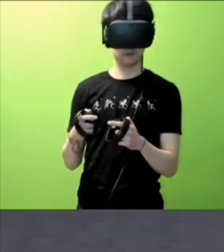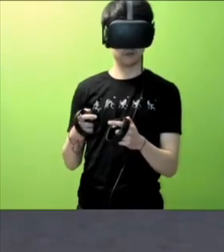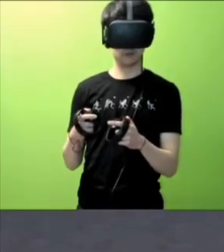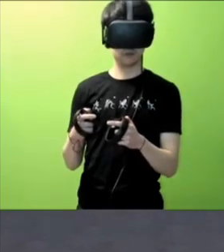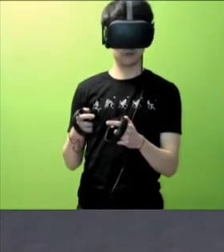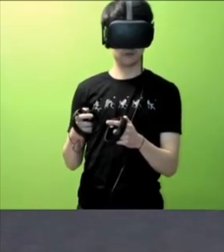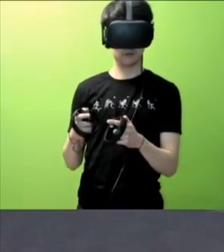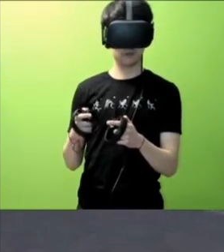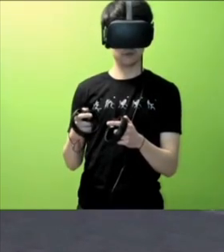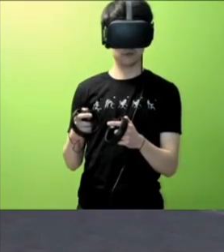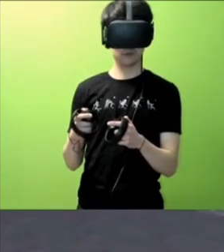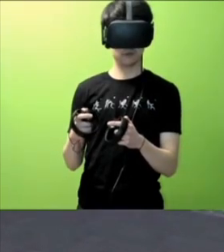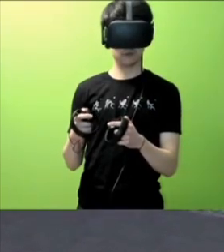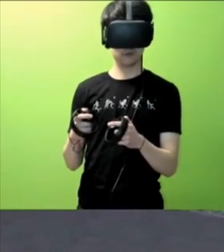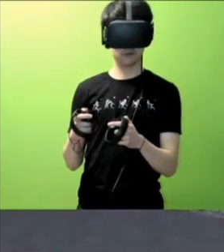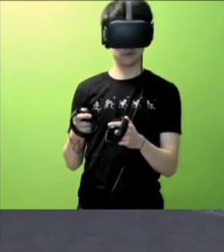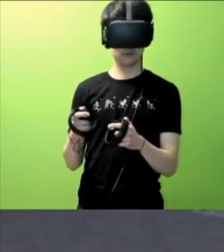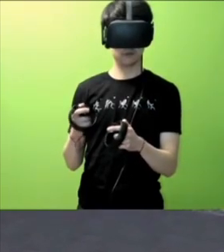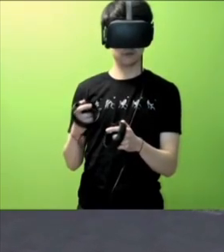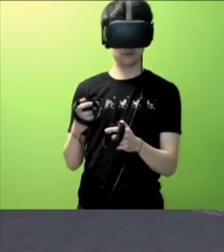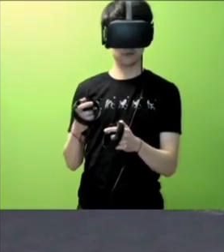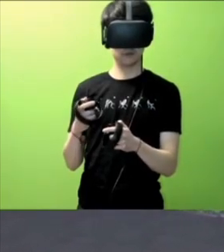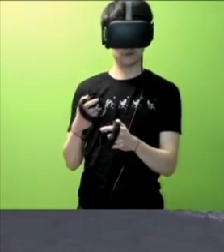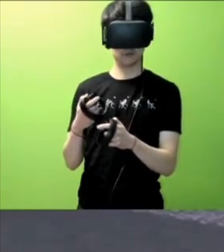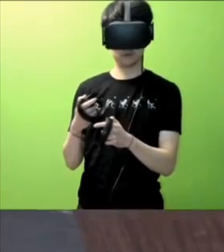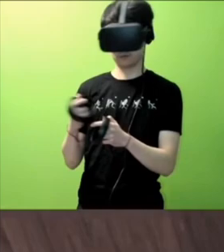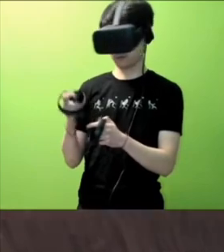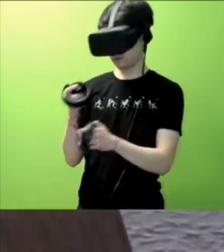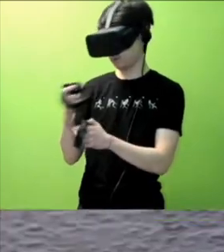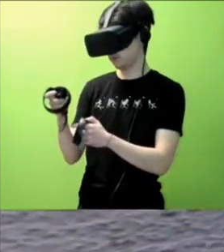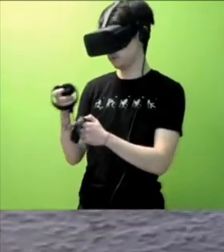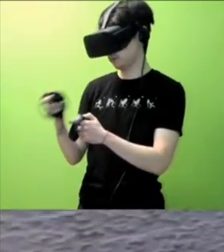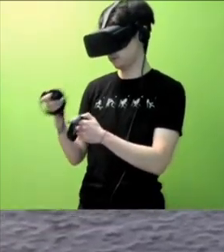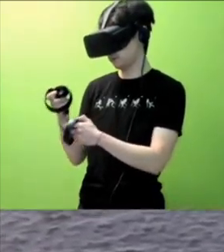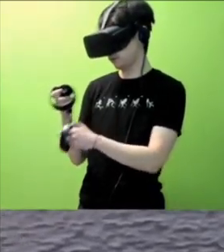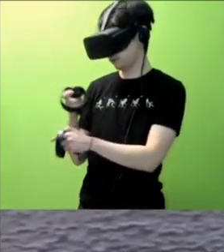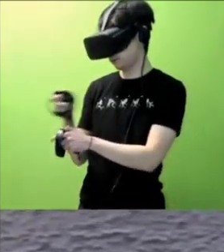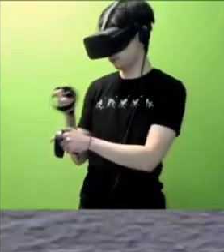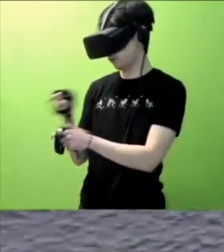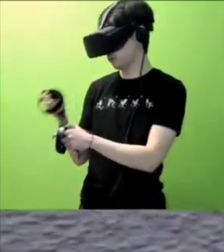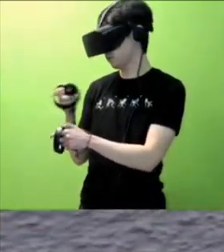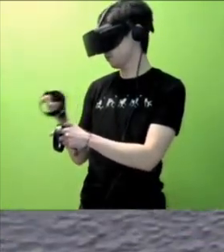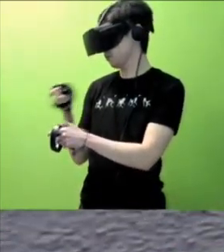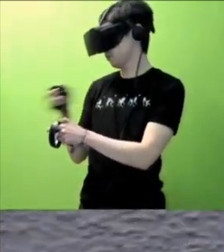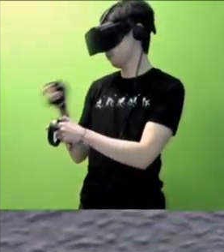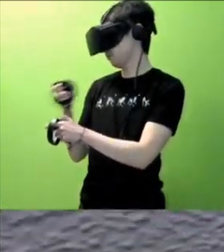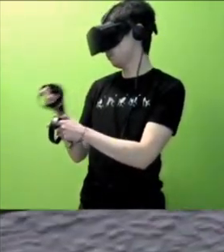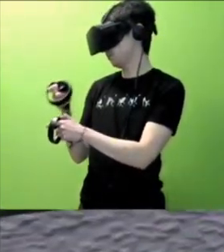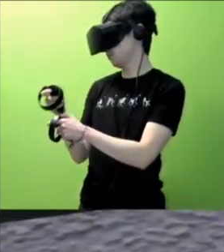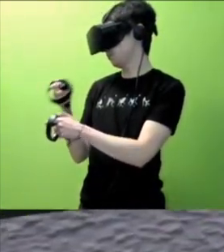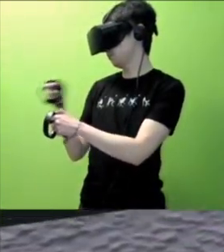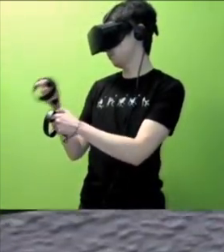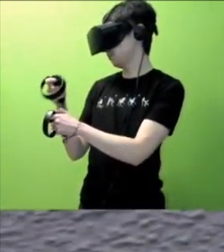Joke